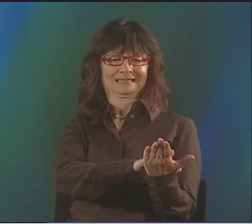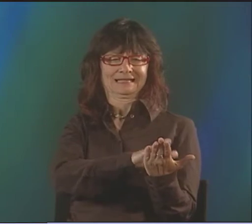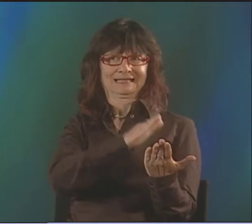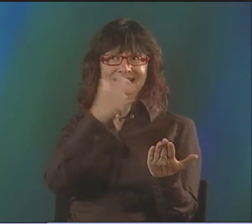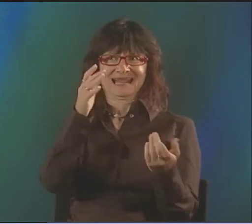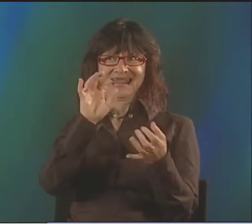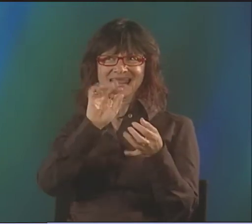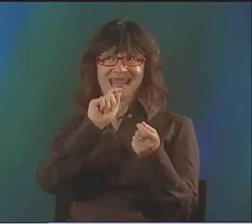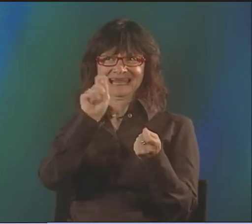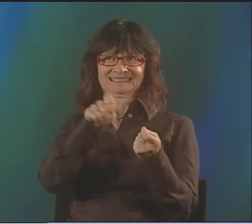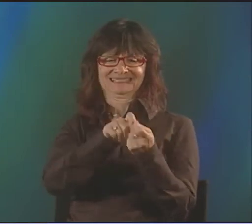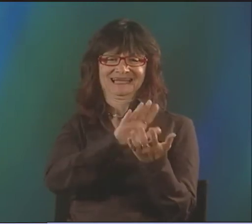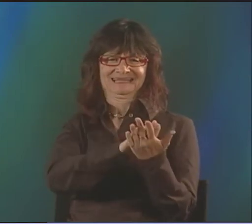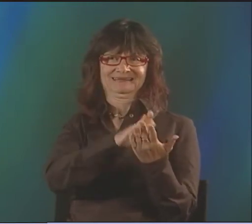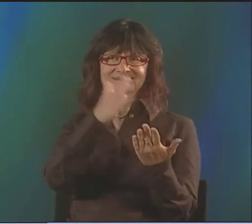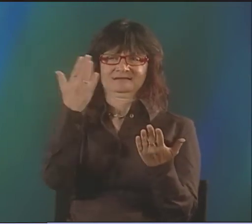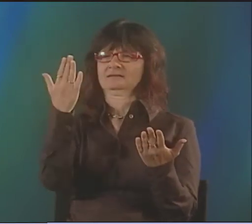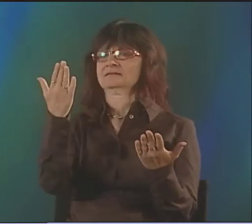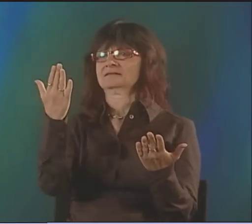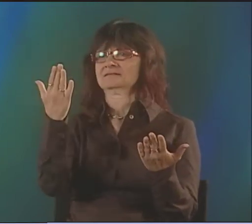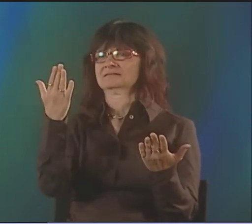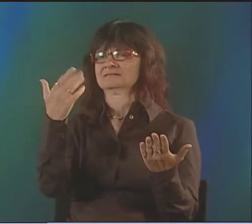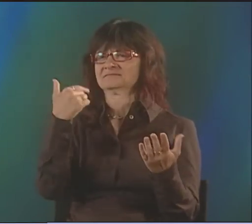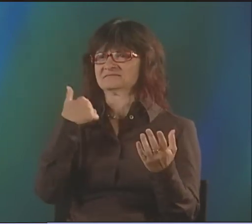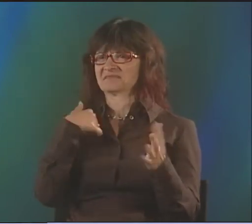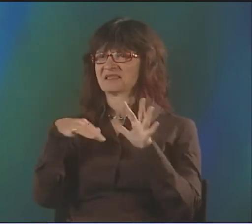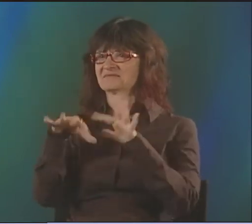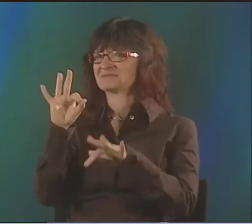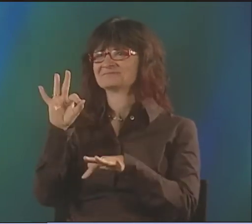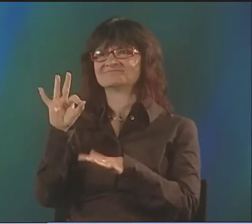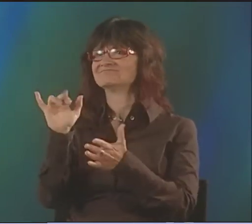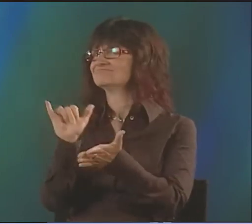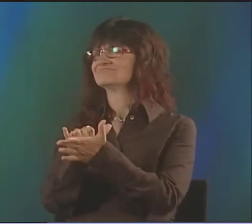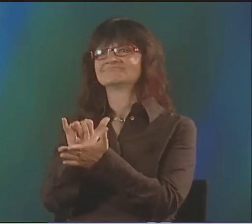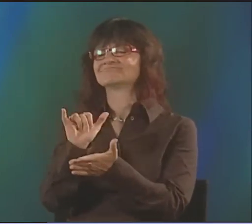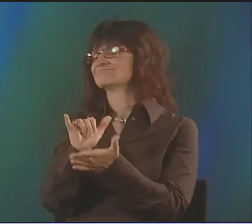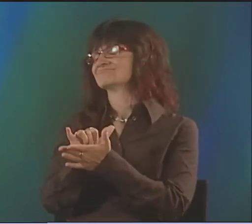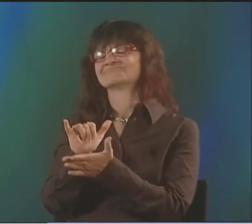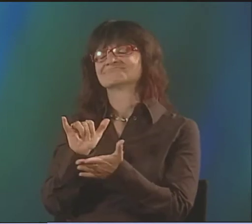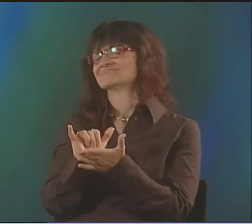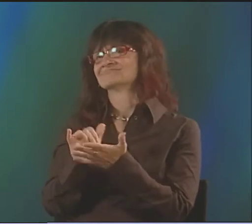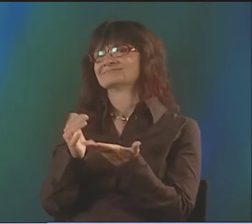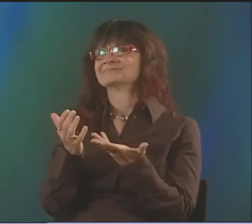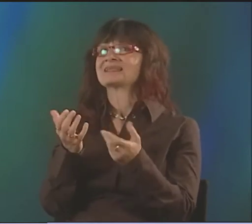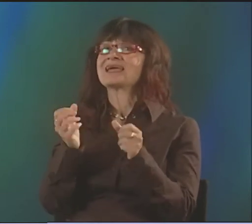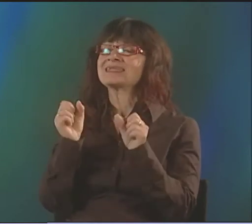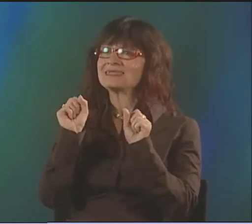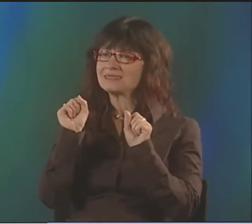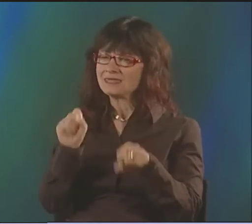IT WAS HARD. I WANTED TO RESPECT THE POEM ITSELF AND THE FORM.